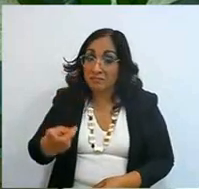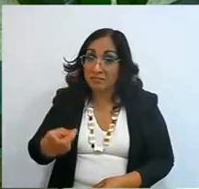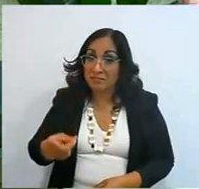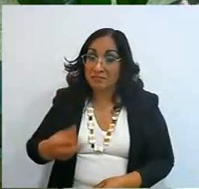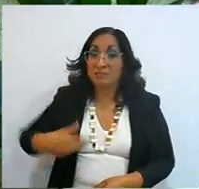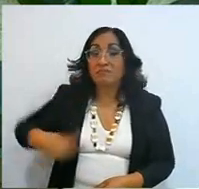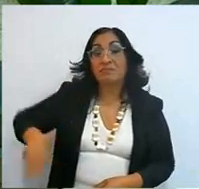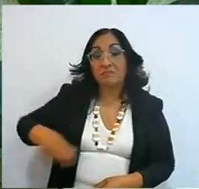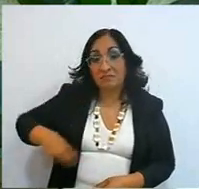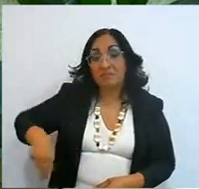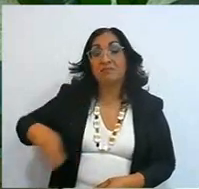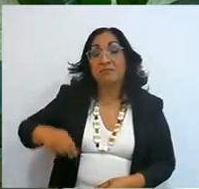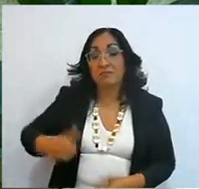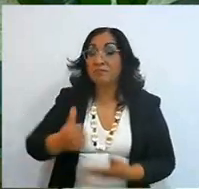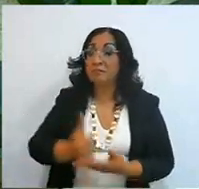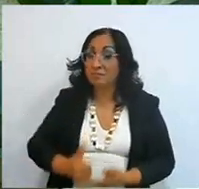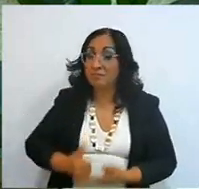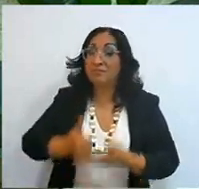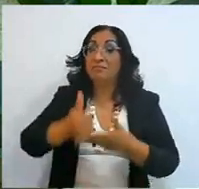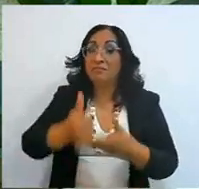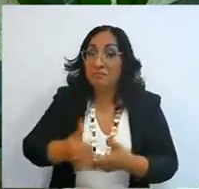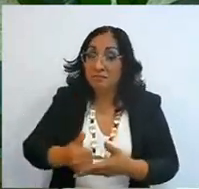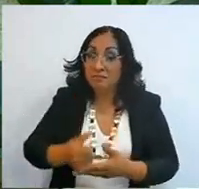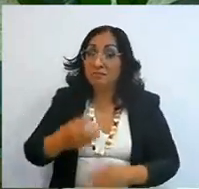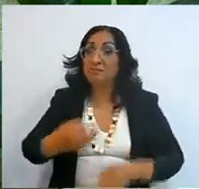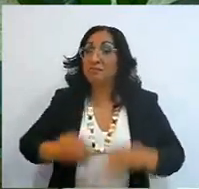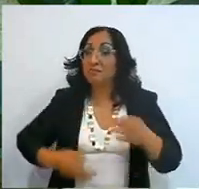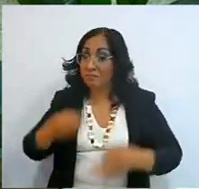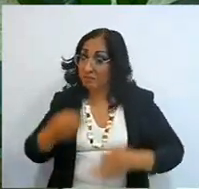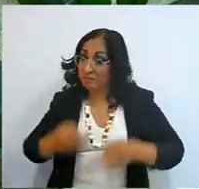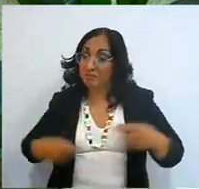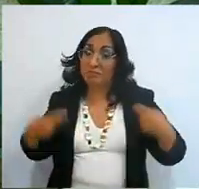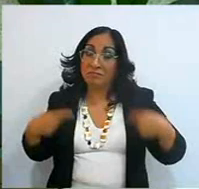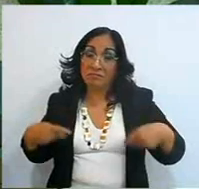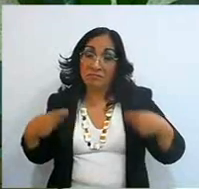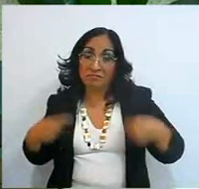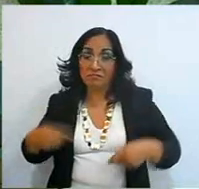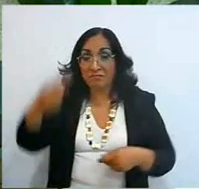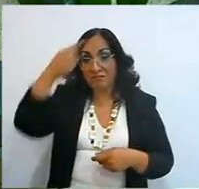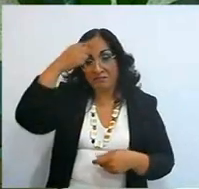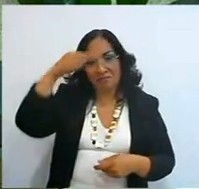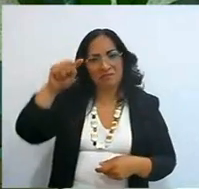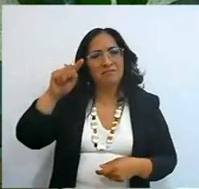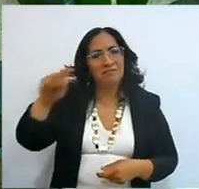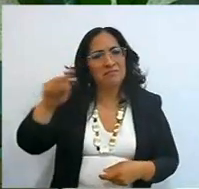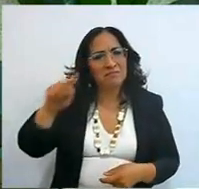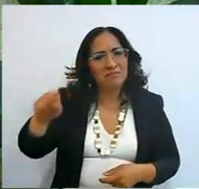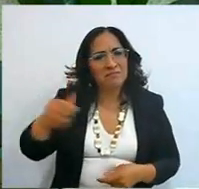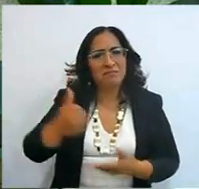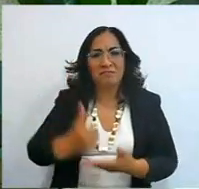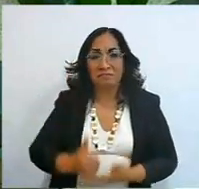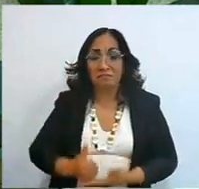Judges, so that you can discern heavy, greater things,